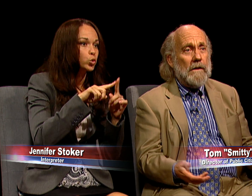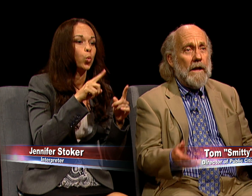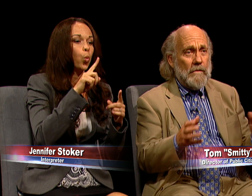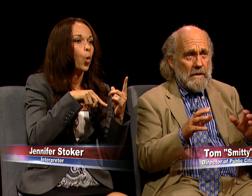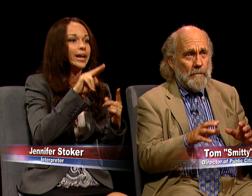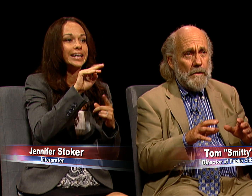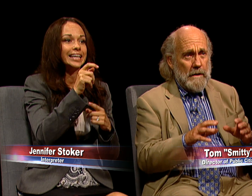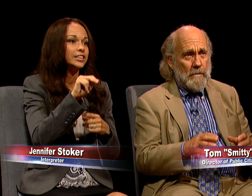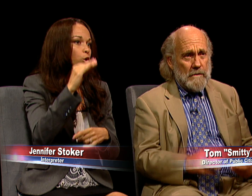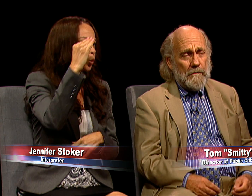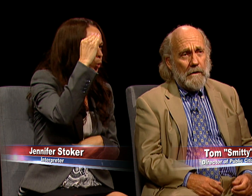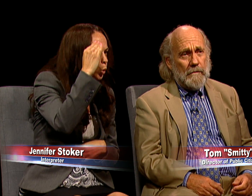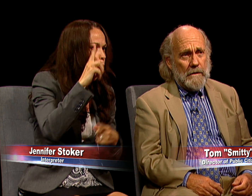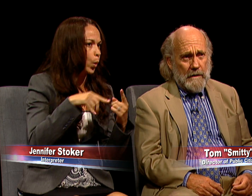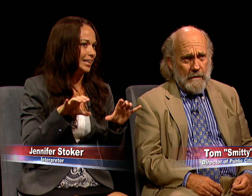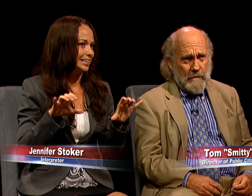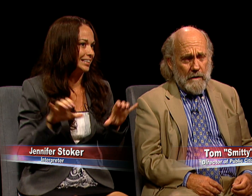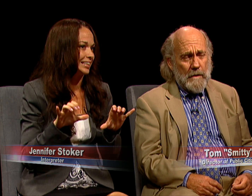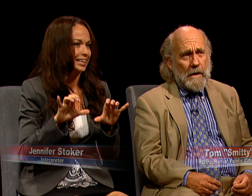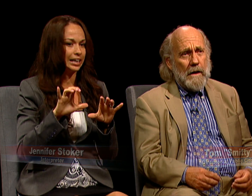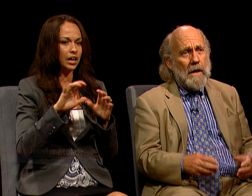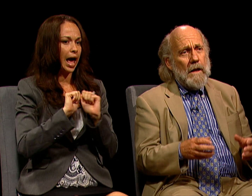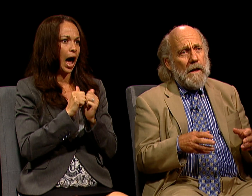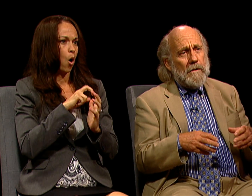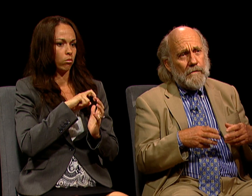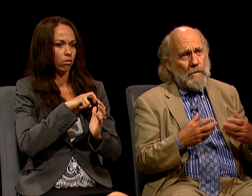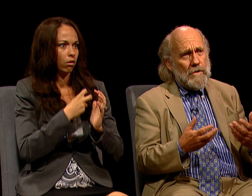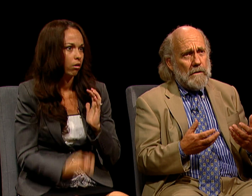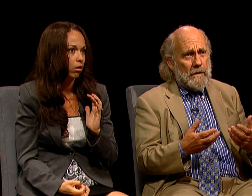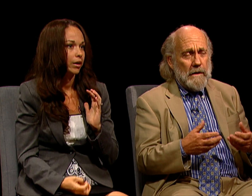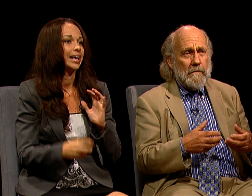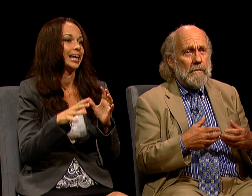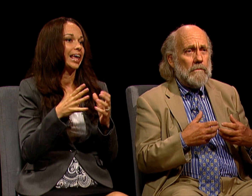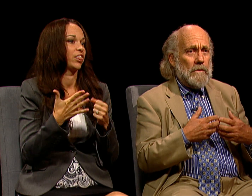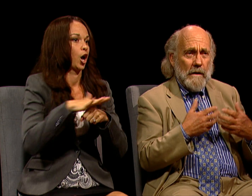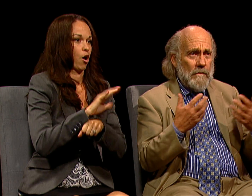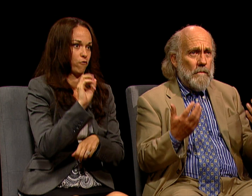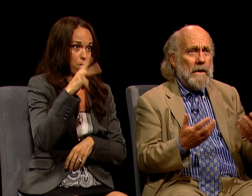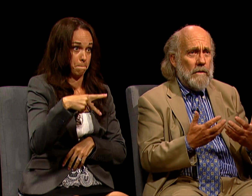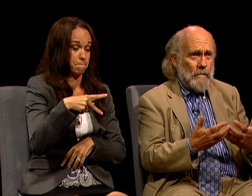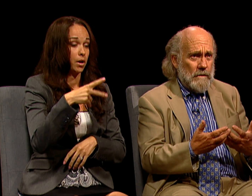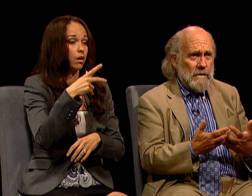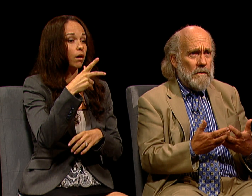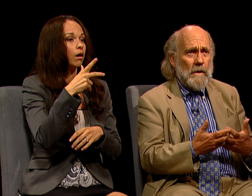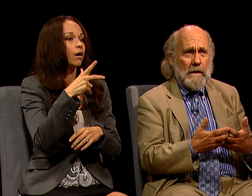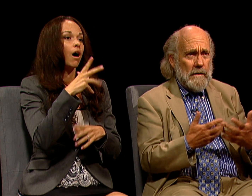AND HOW DEEPLY HE WAS INVOLVED IN THE COVER-UP. AND, UNFORTUNATELY, WITH EVERYBODY THAT PARTICIPATED,